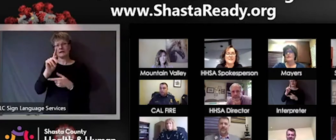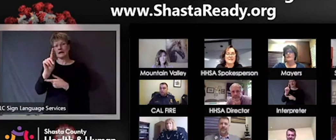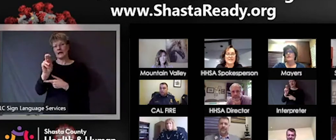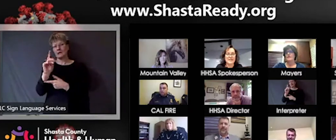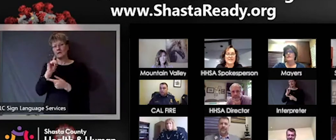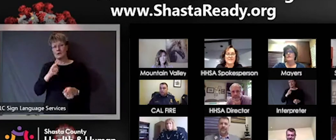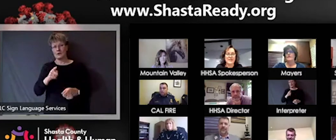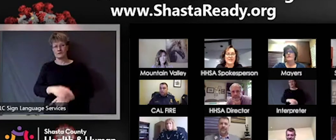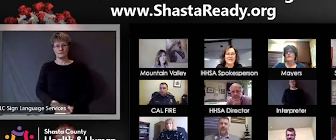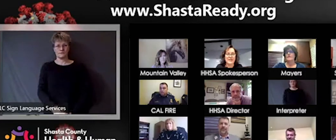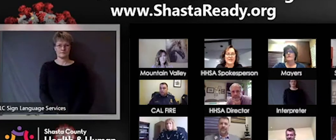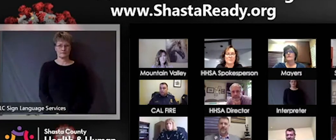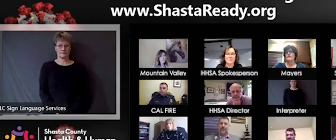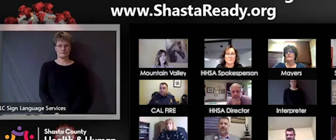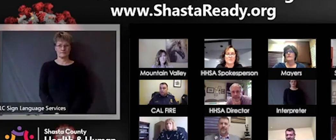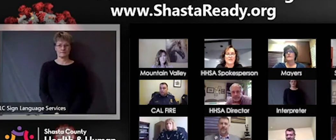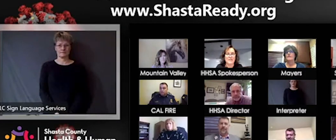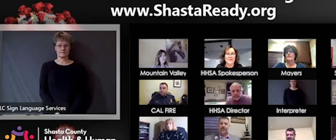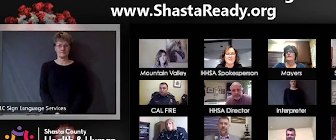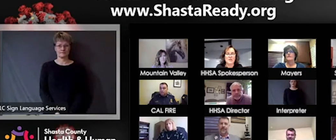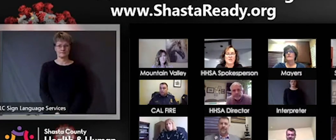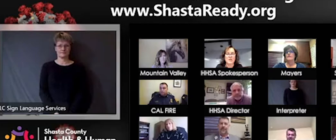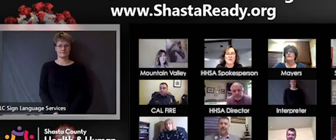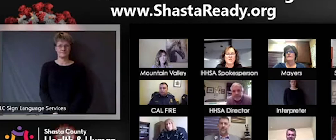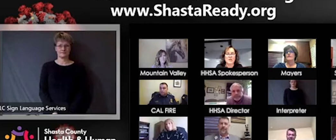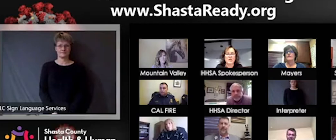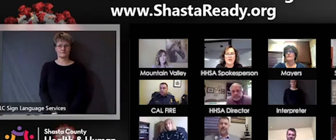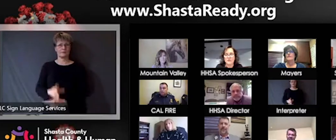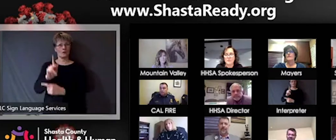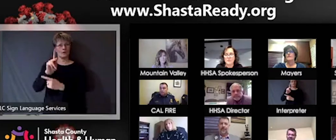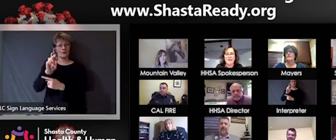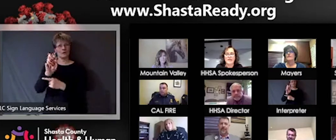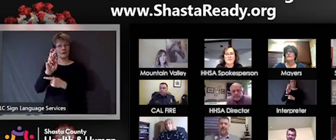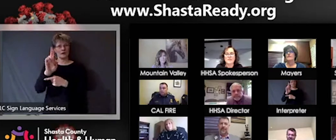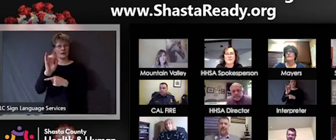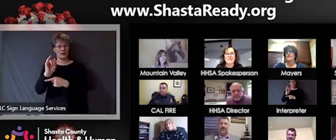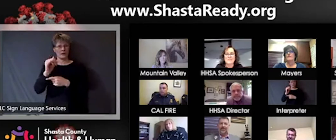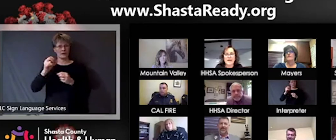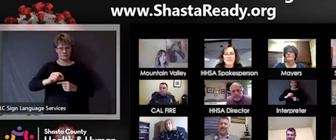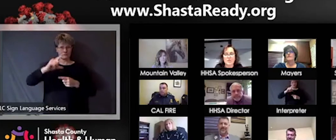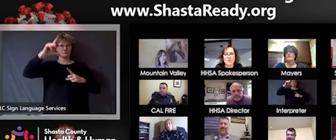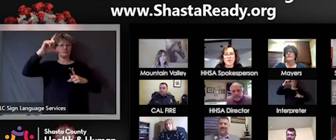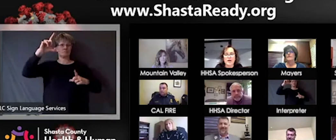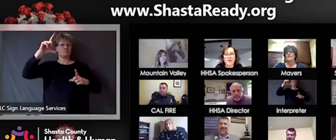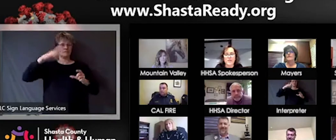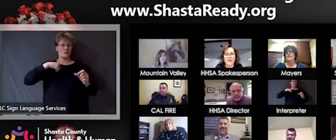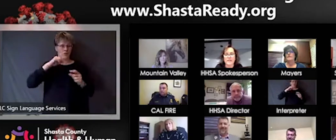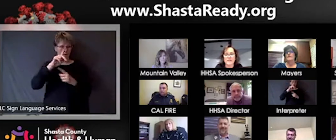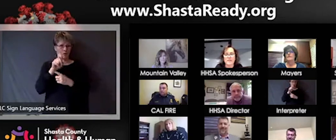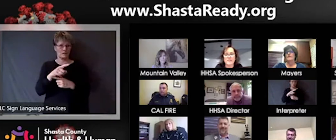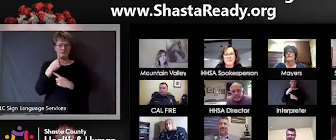Yes I definitely can. Let me find it. The question is masks are required for